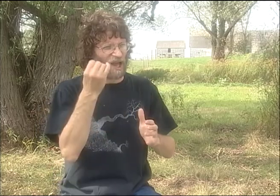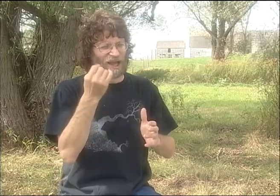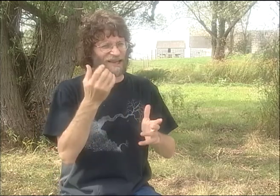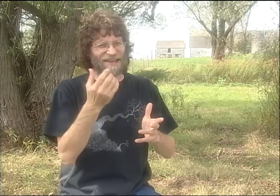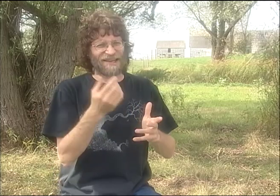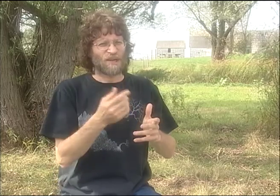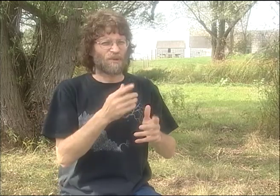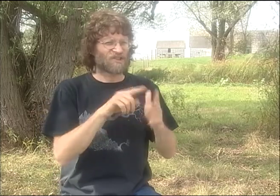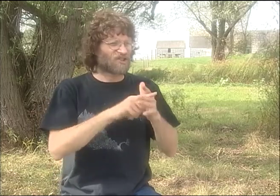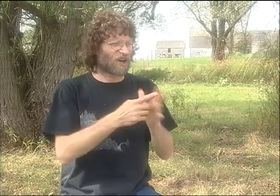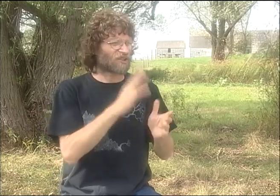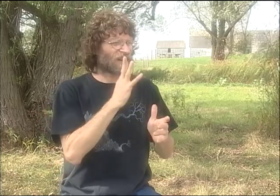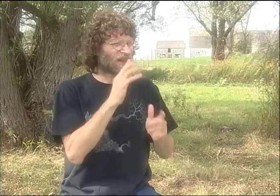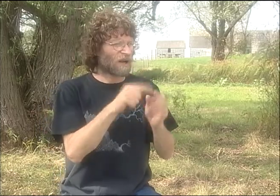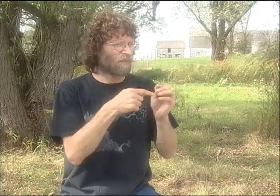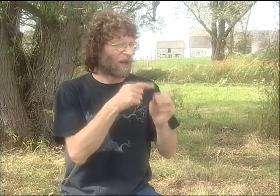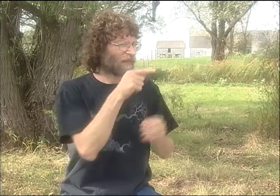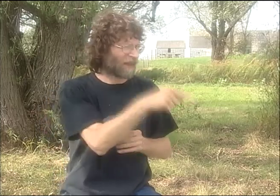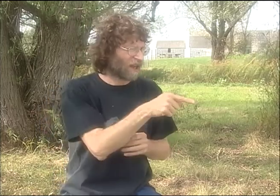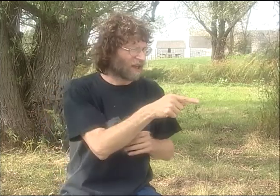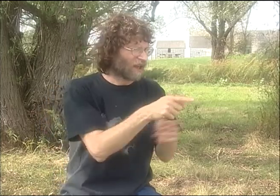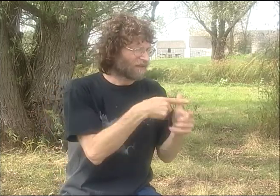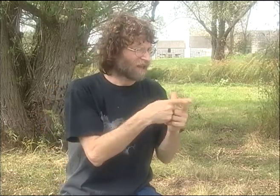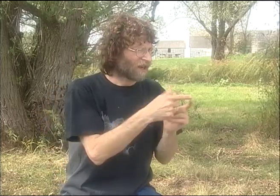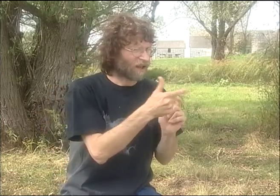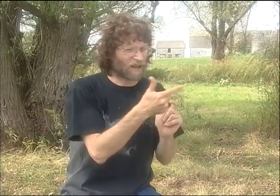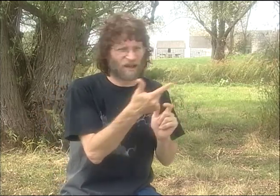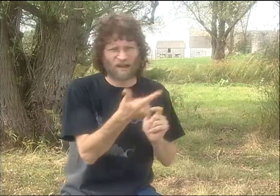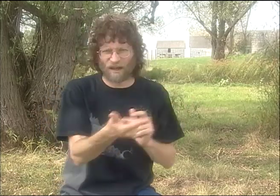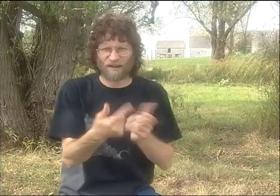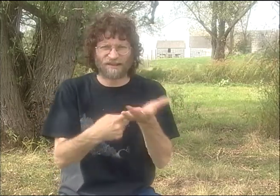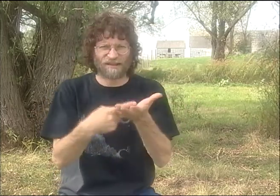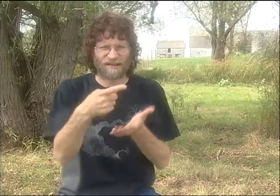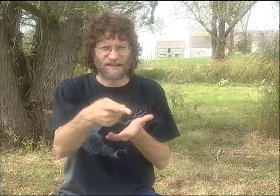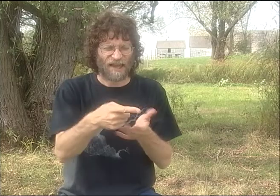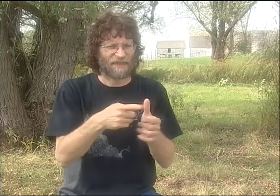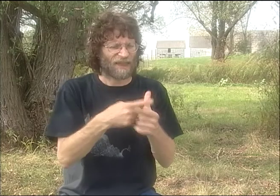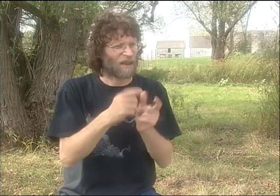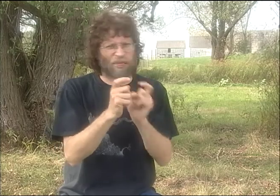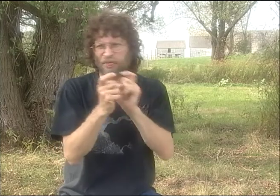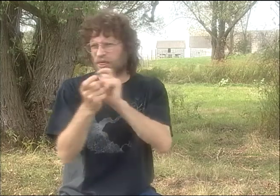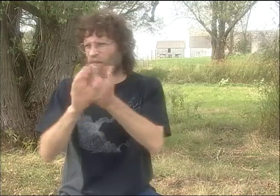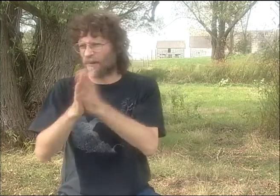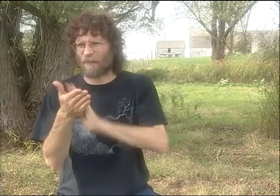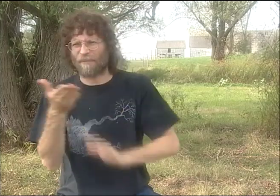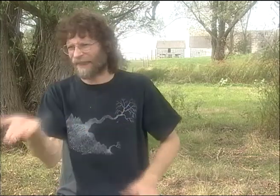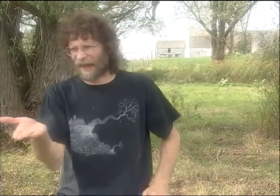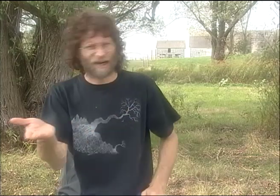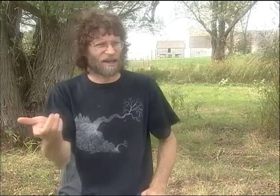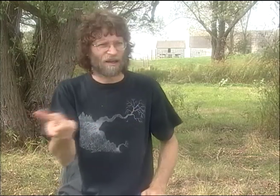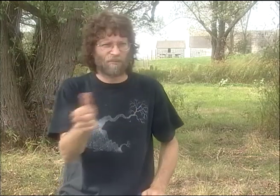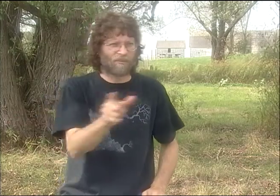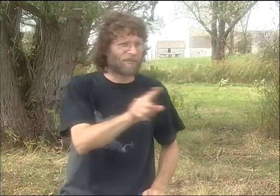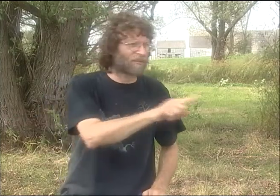IF YOU TRIED TO TALK TO HIM, HIS RESPONSES WOULD COME OUT IN KIND OF WORD SALAD, YOU MIGHT CALL IT. HE'D START TALKING ABOUT ONE THING